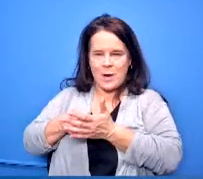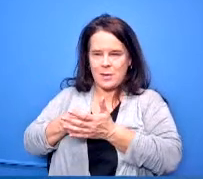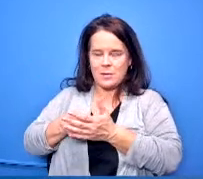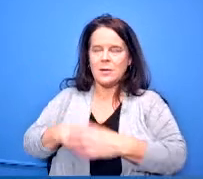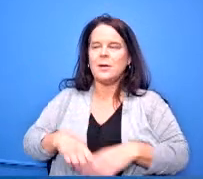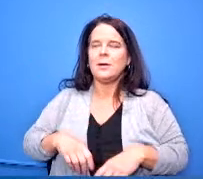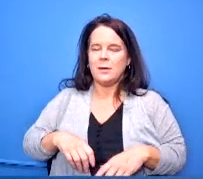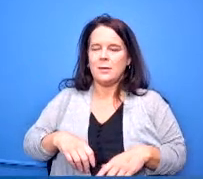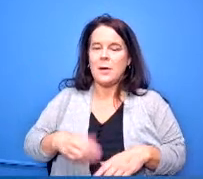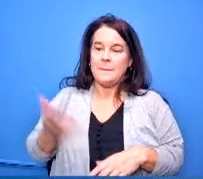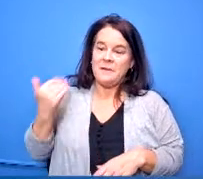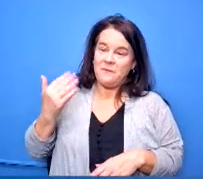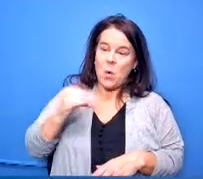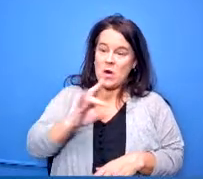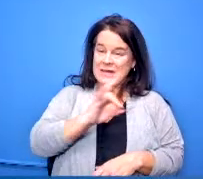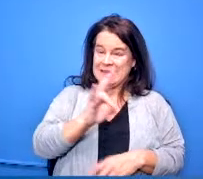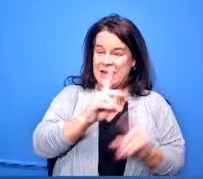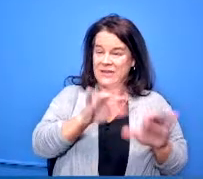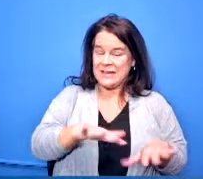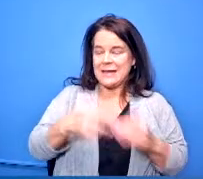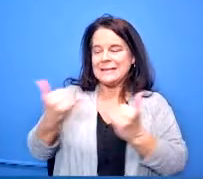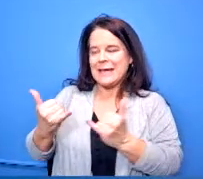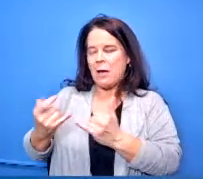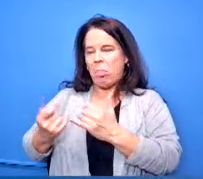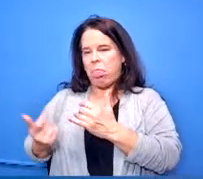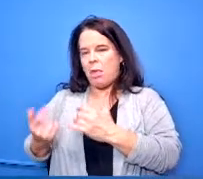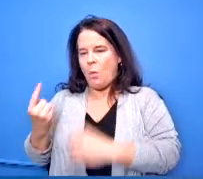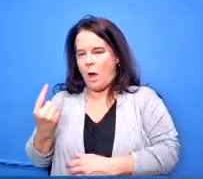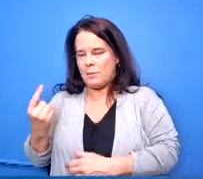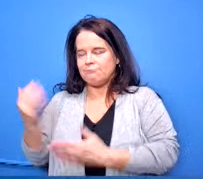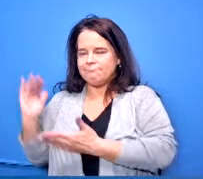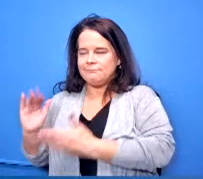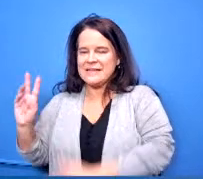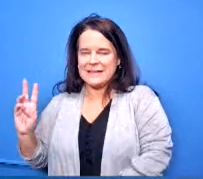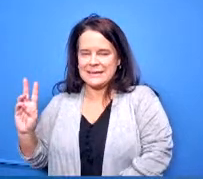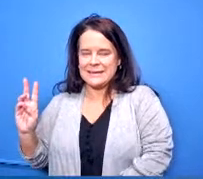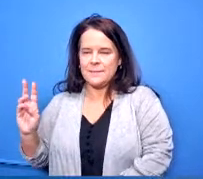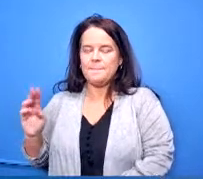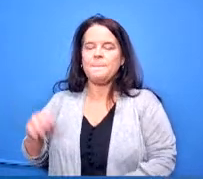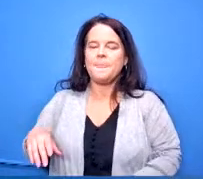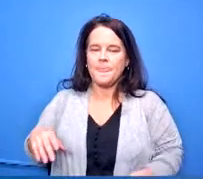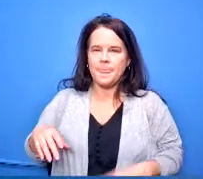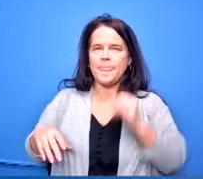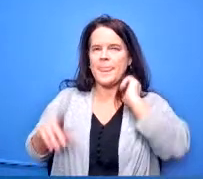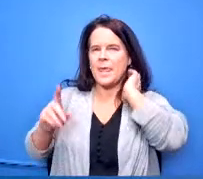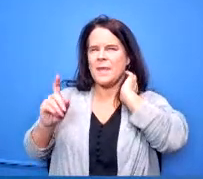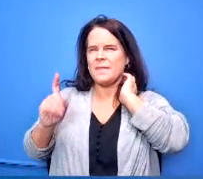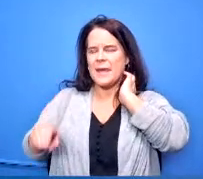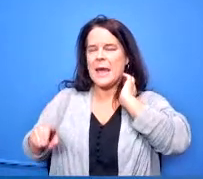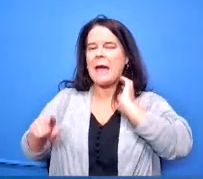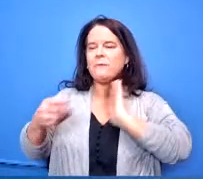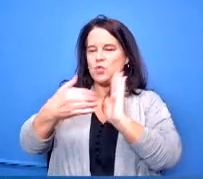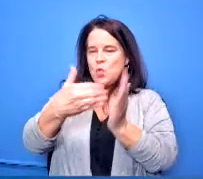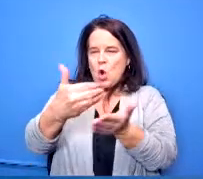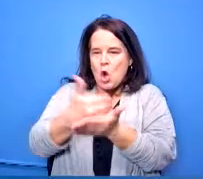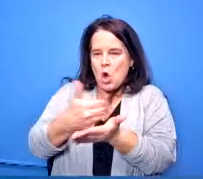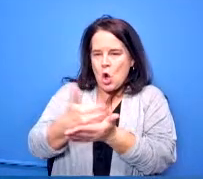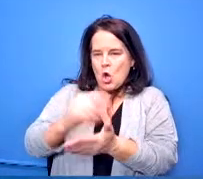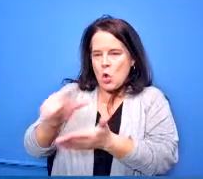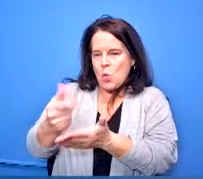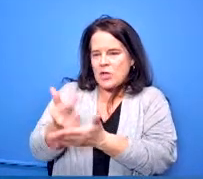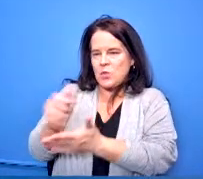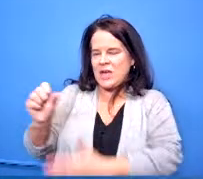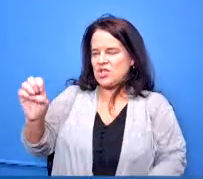tests to six they do have to earn graduation seals there are 12 of them that are defined